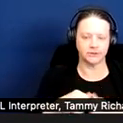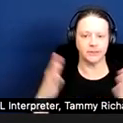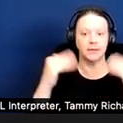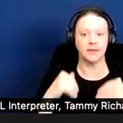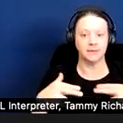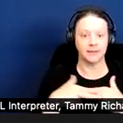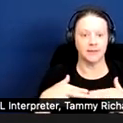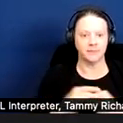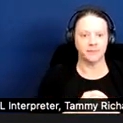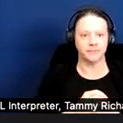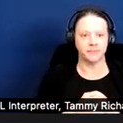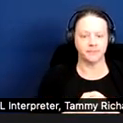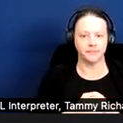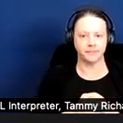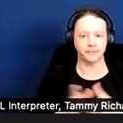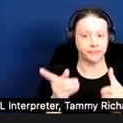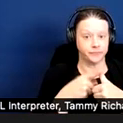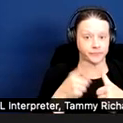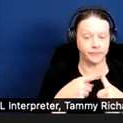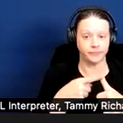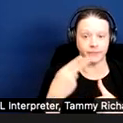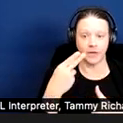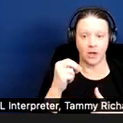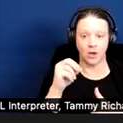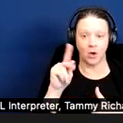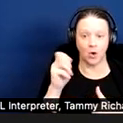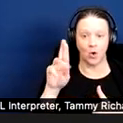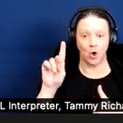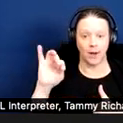The first is hoarding behaviors.